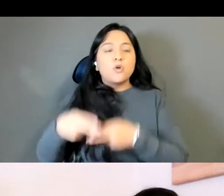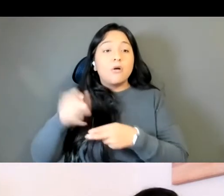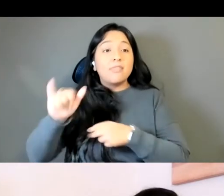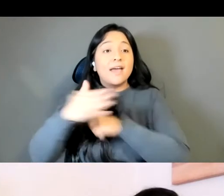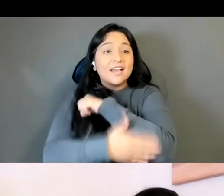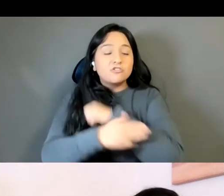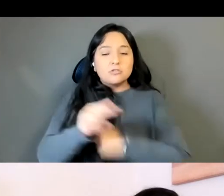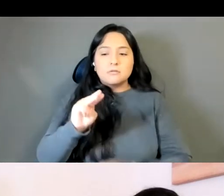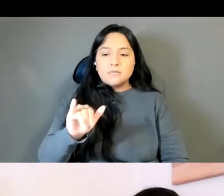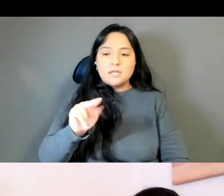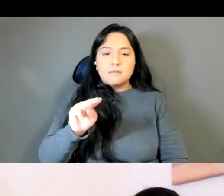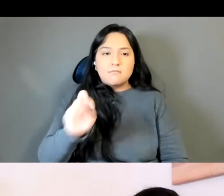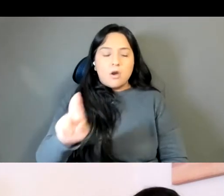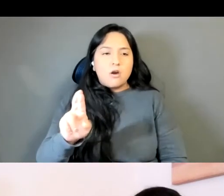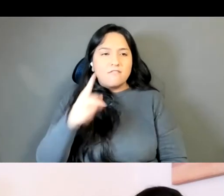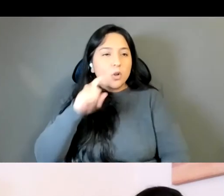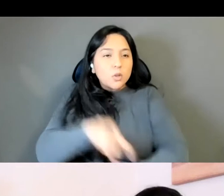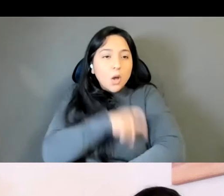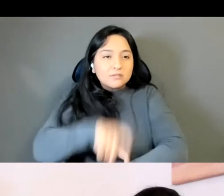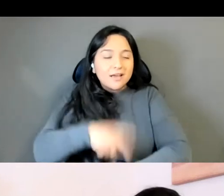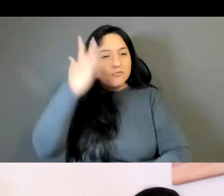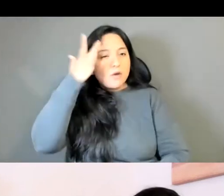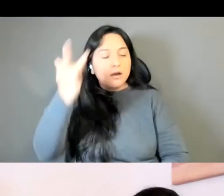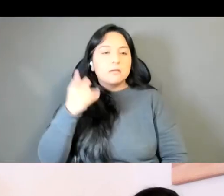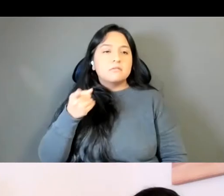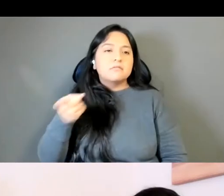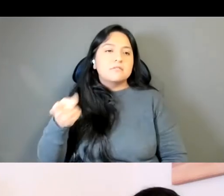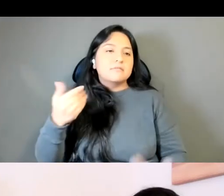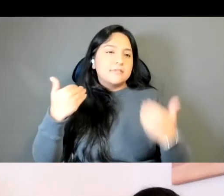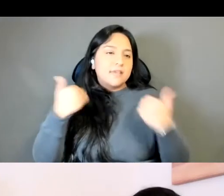And so for me it always felt like this weird choice between choosing to acknowledge the